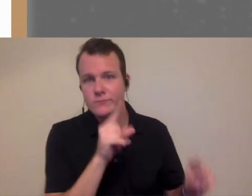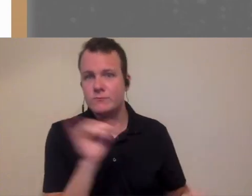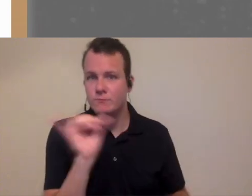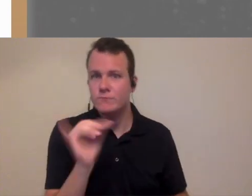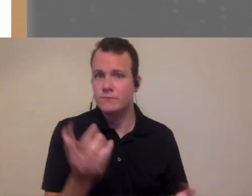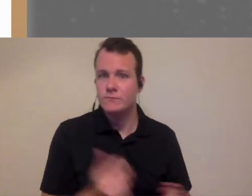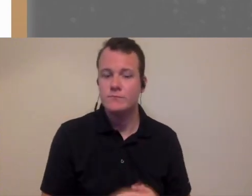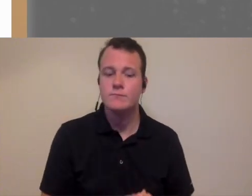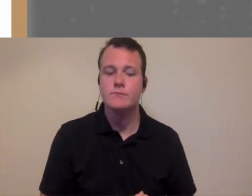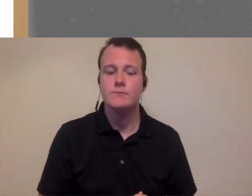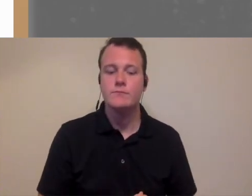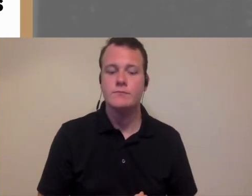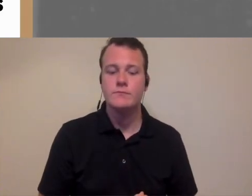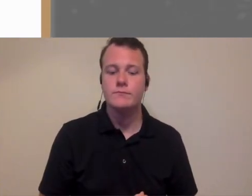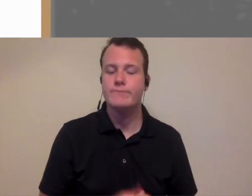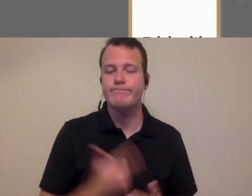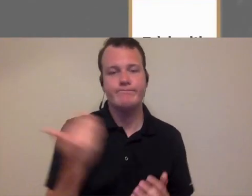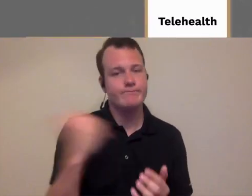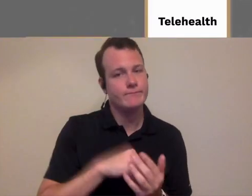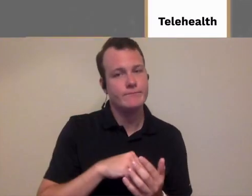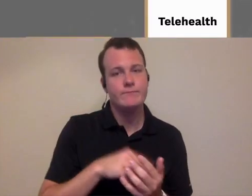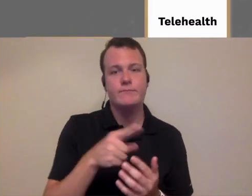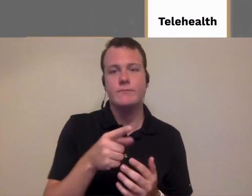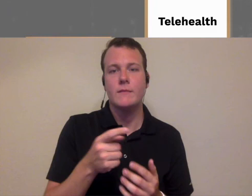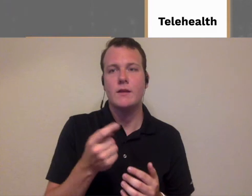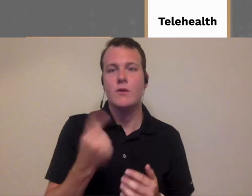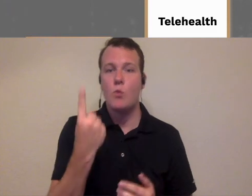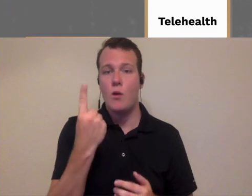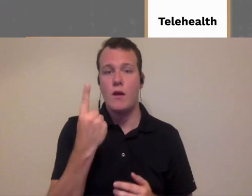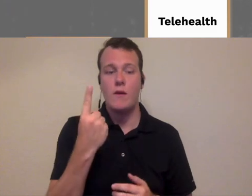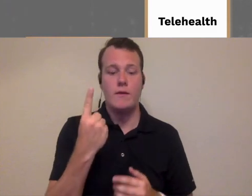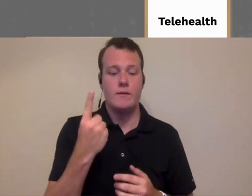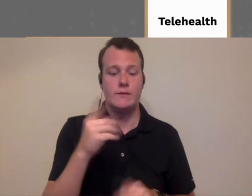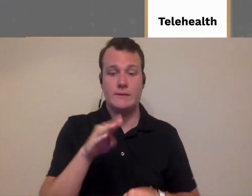these we respond to these and it just once again takes an extra step